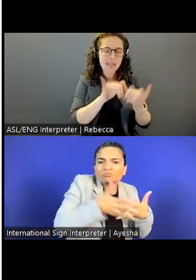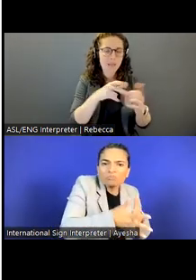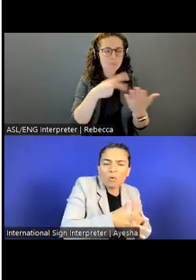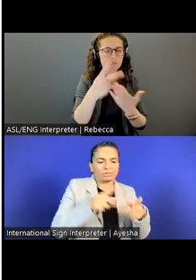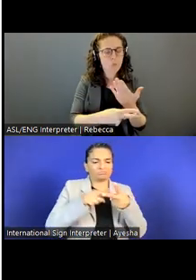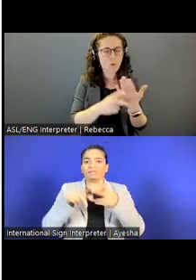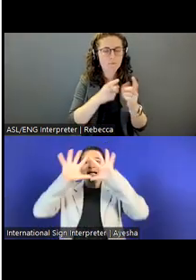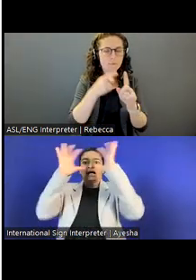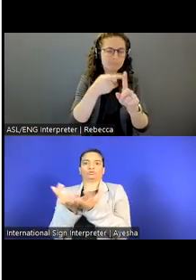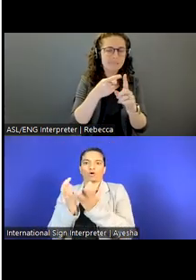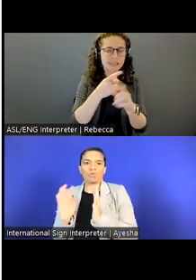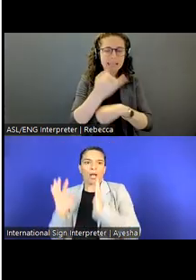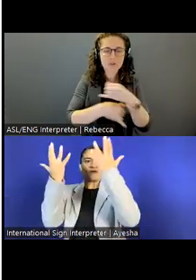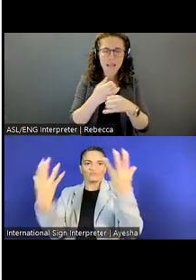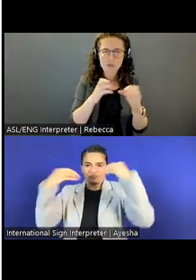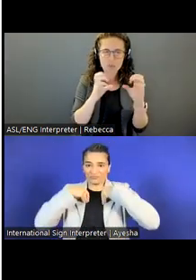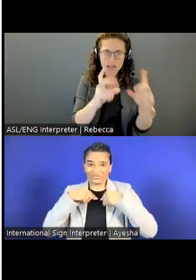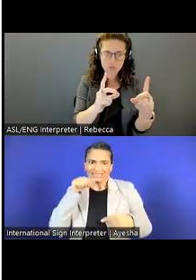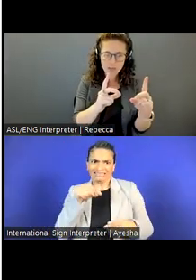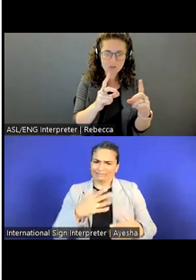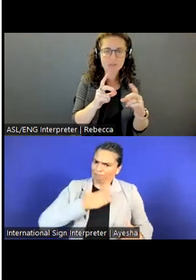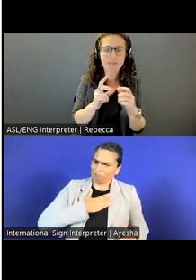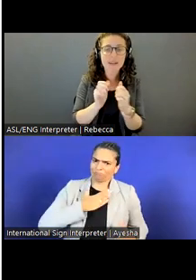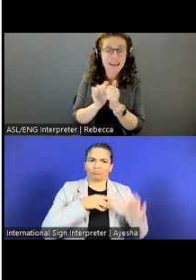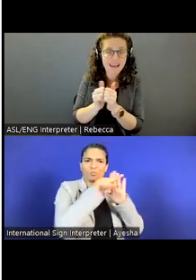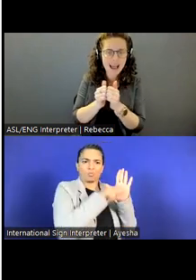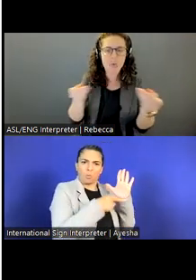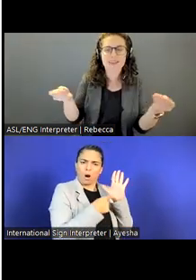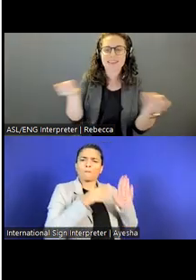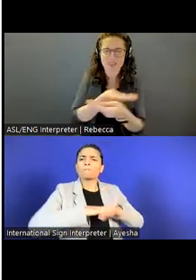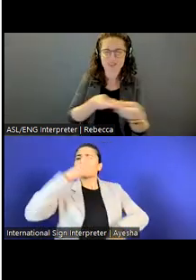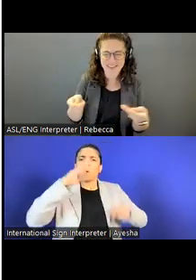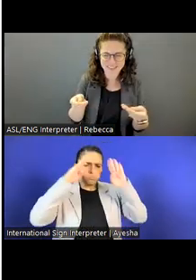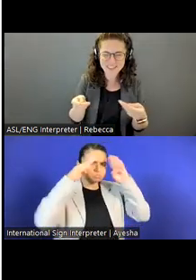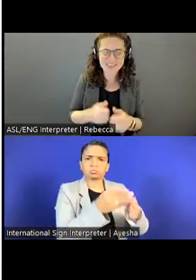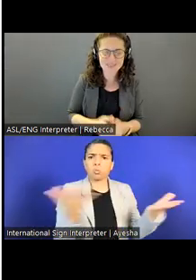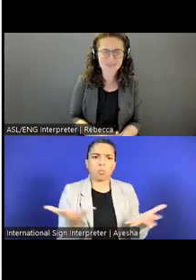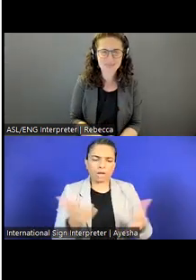on international education through exchanges.